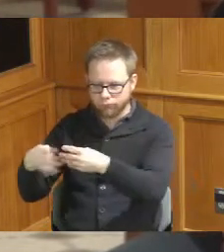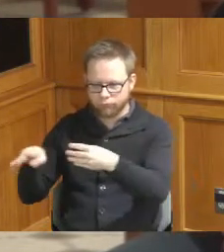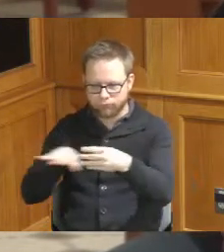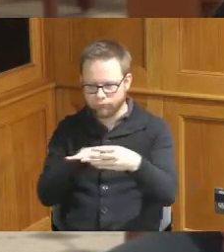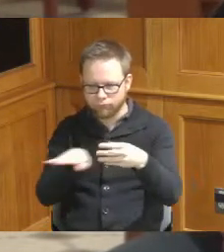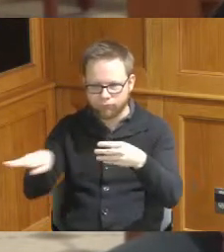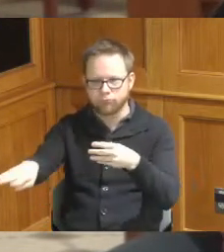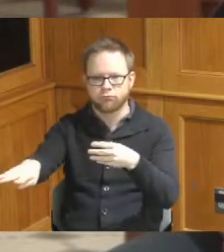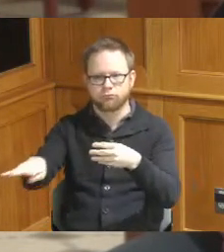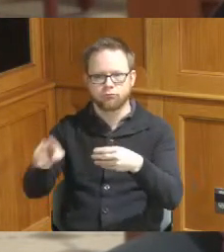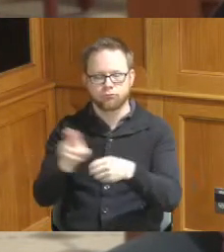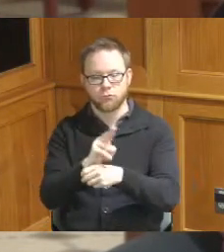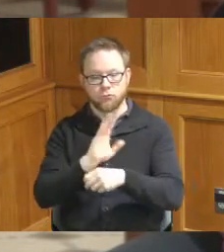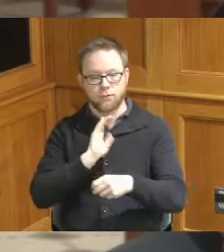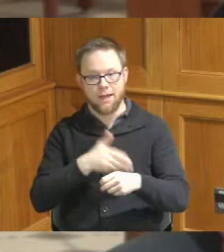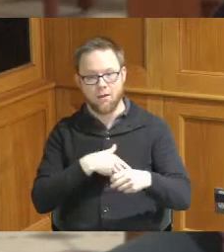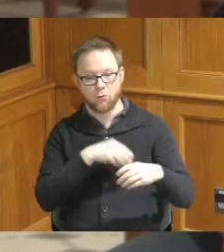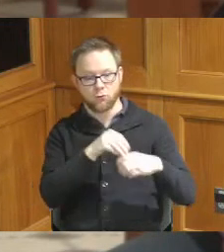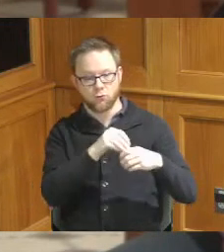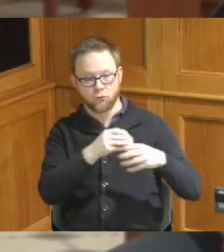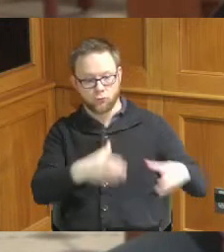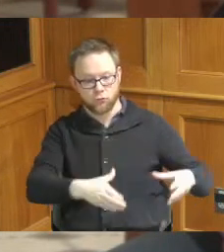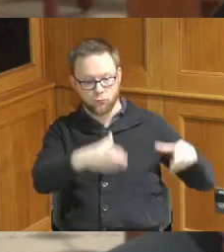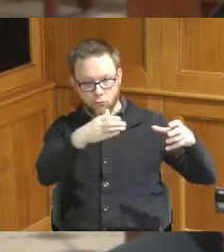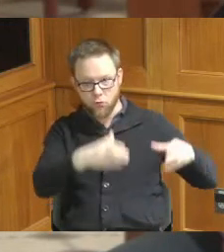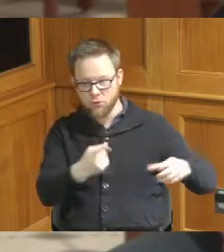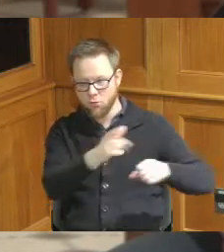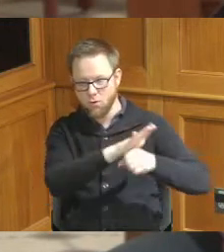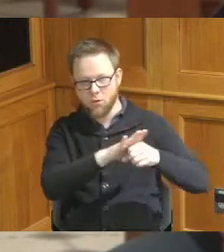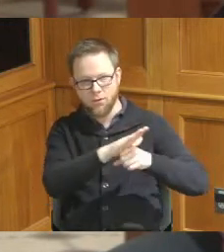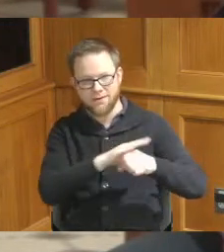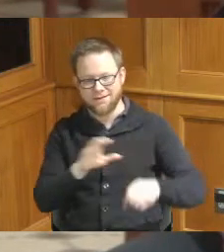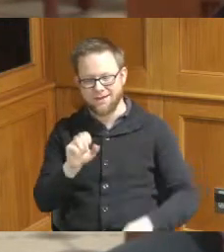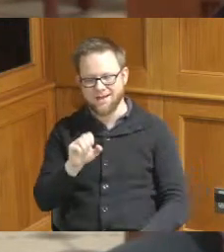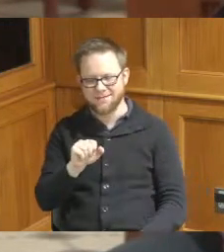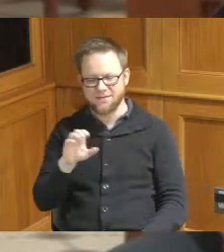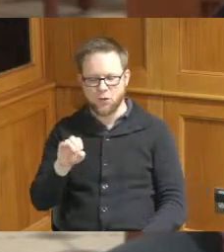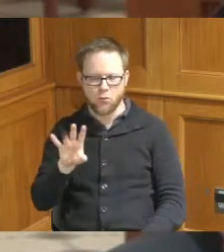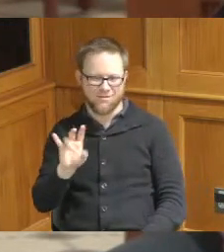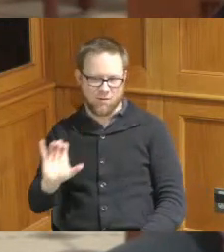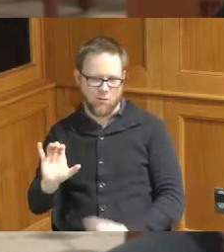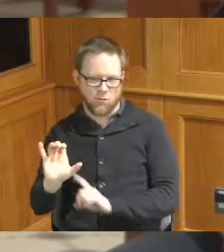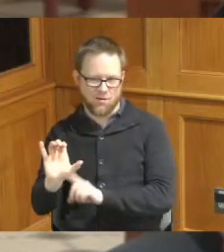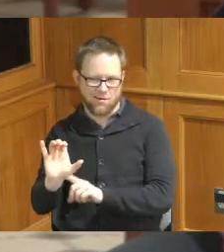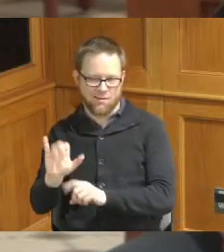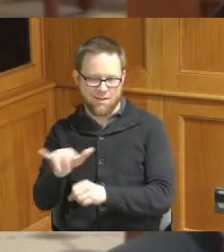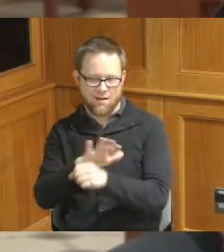utilize storage at one of our locations it's SSO 700 so area where we've done a lot of work